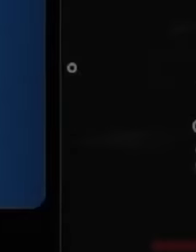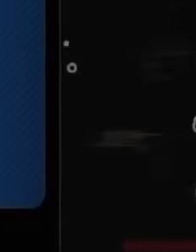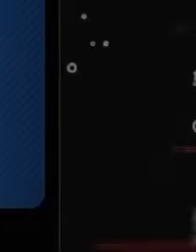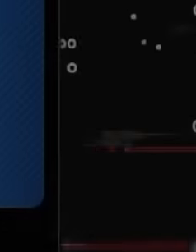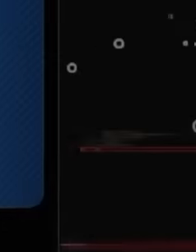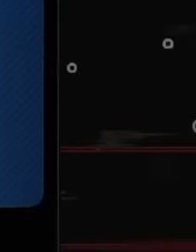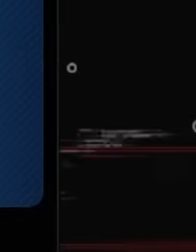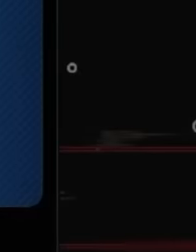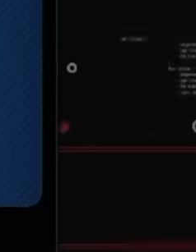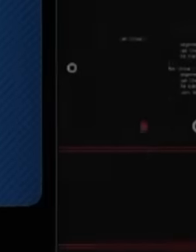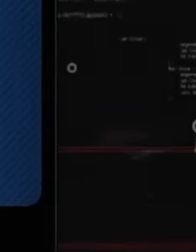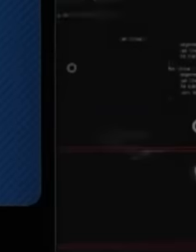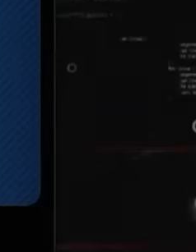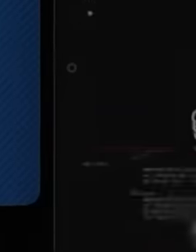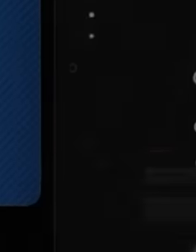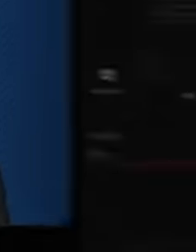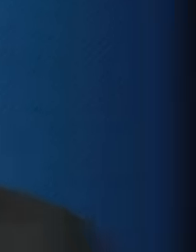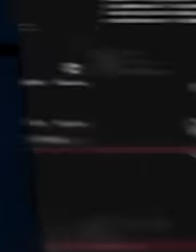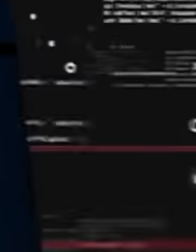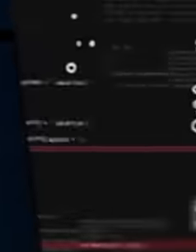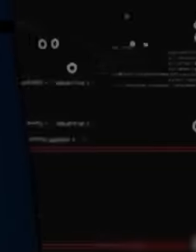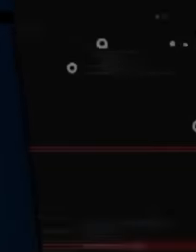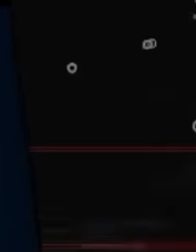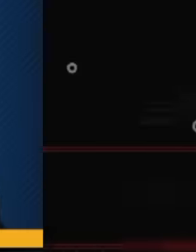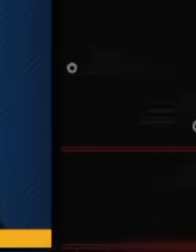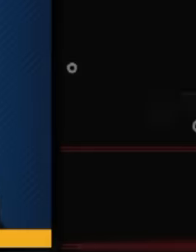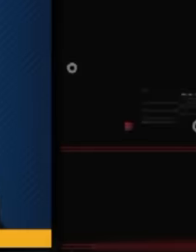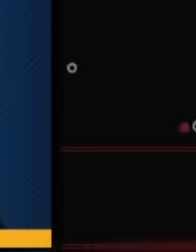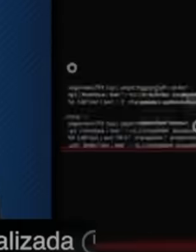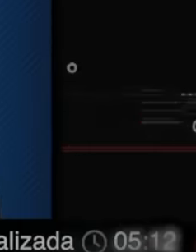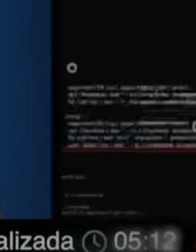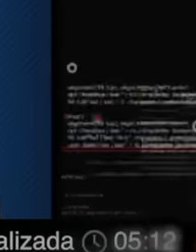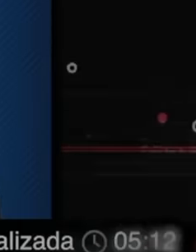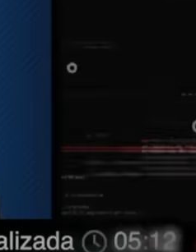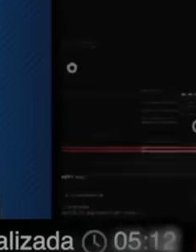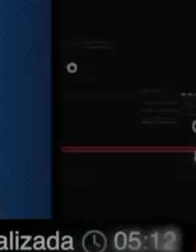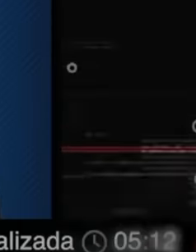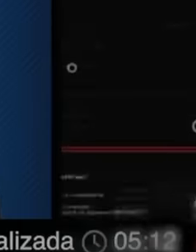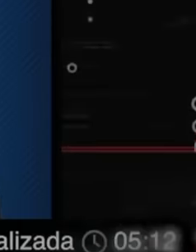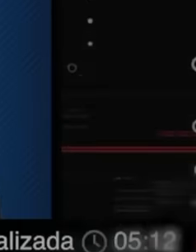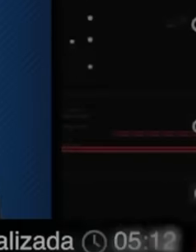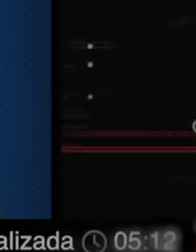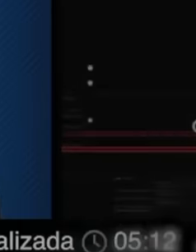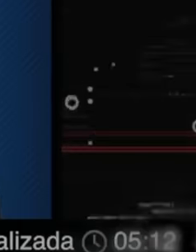journalists and opponents to the regime in his column of June 25, Carlos Loret de Mola